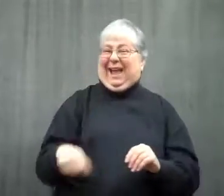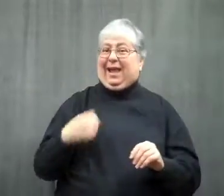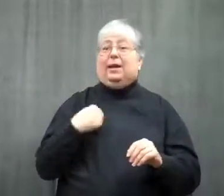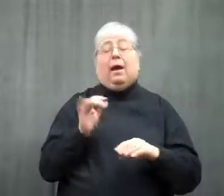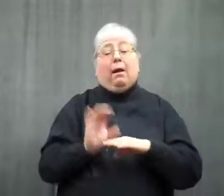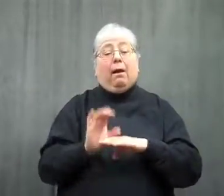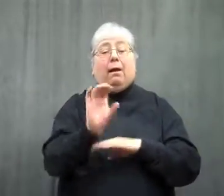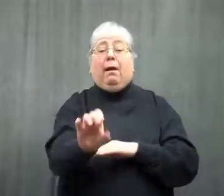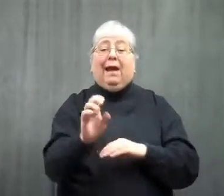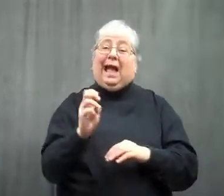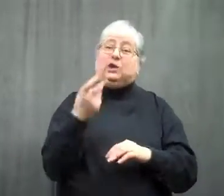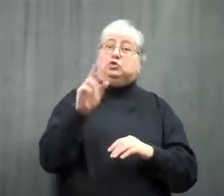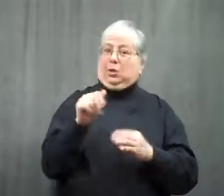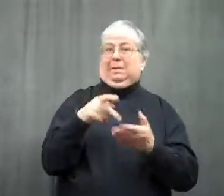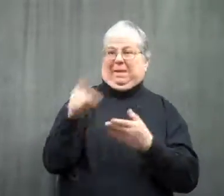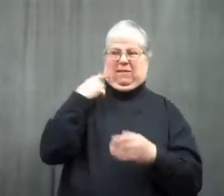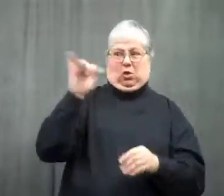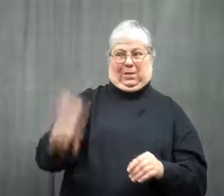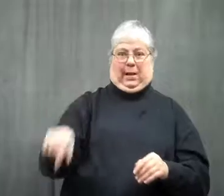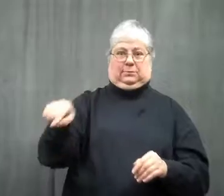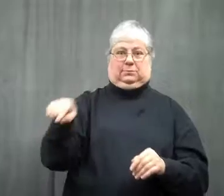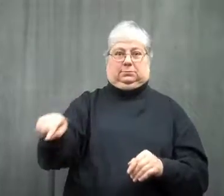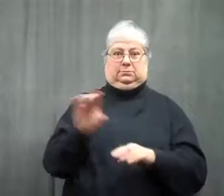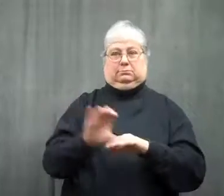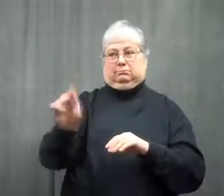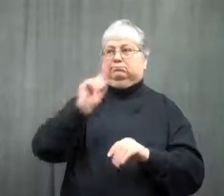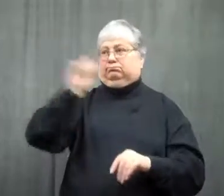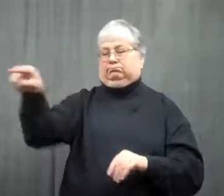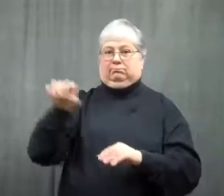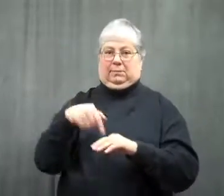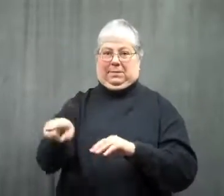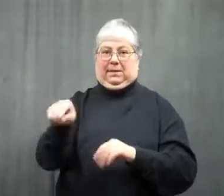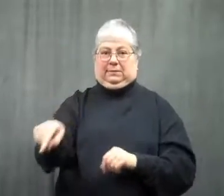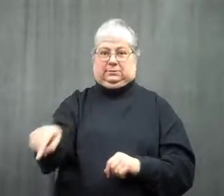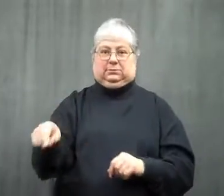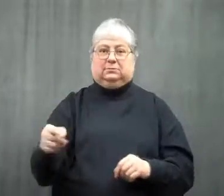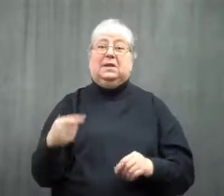You can tell them the extra amount goes toward that portion of the balance.